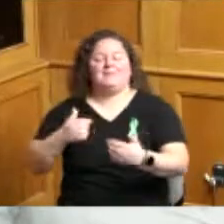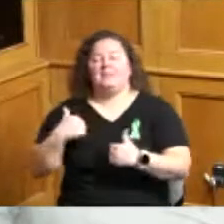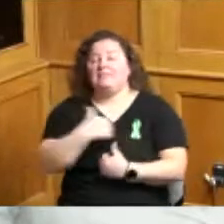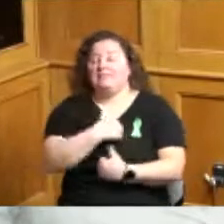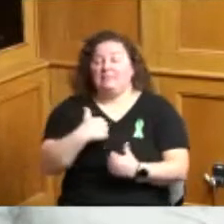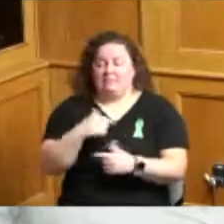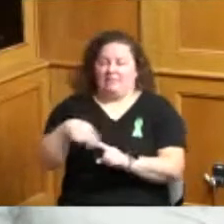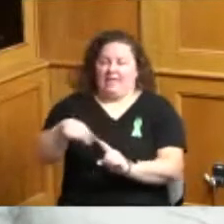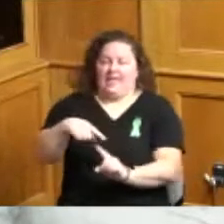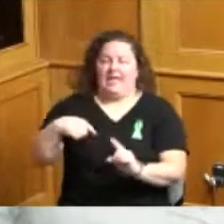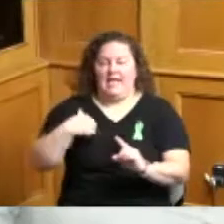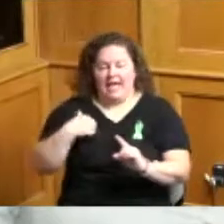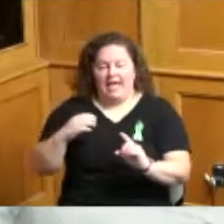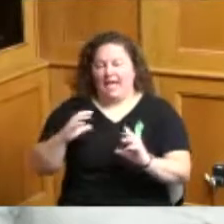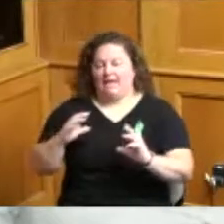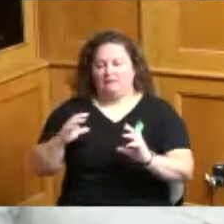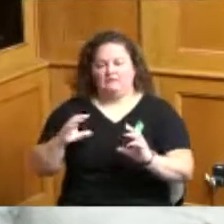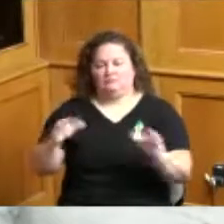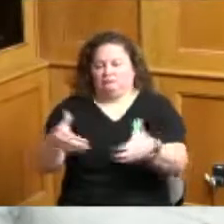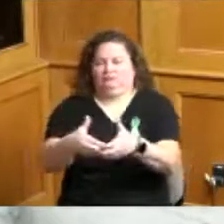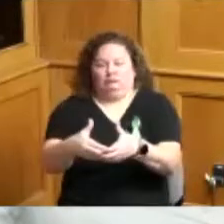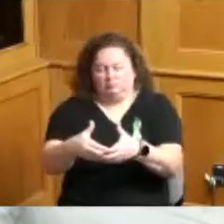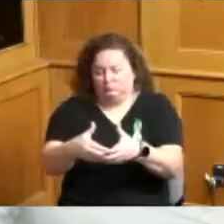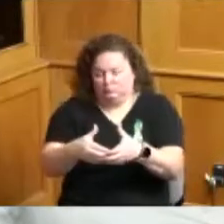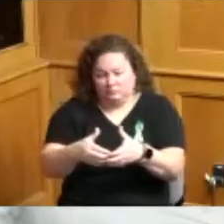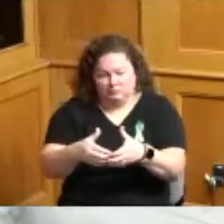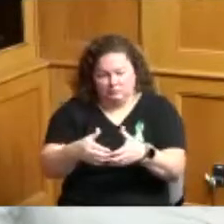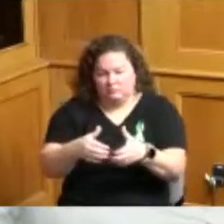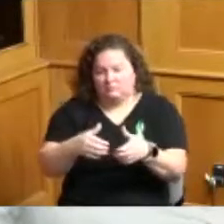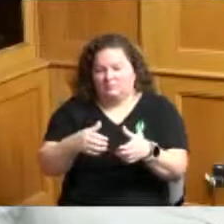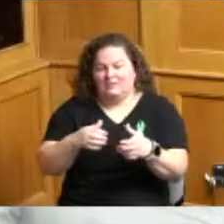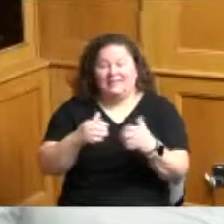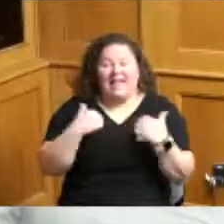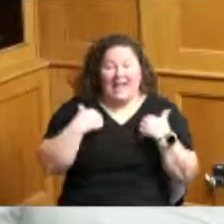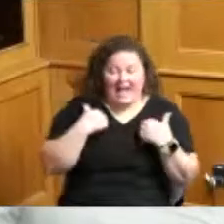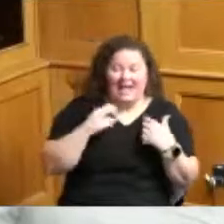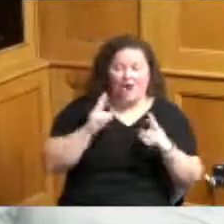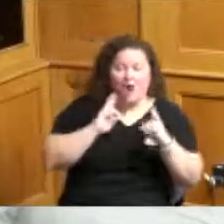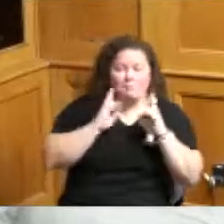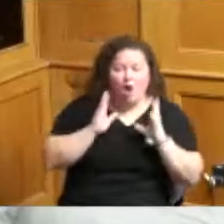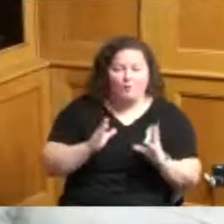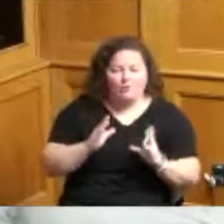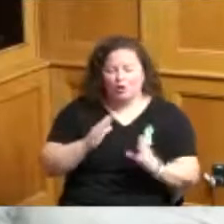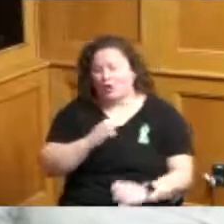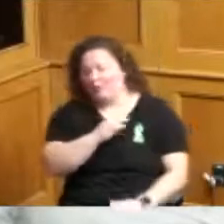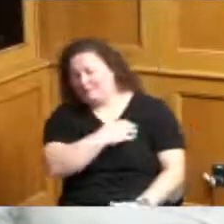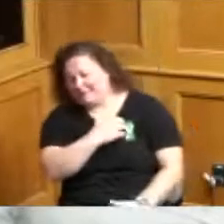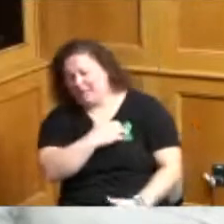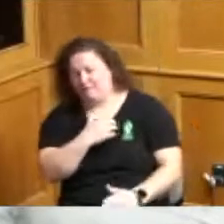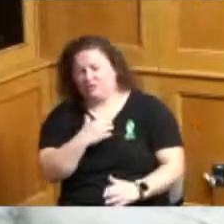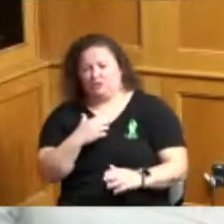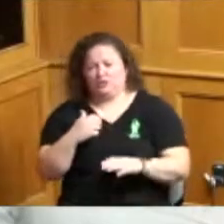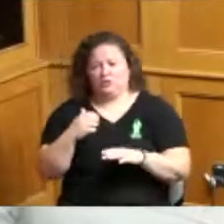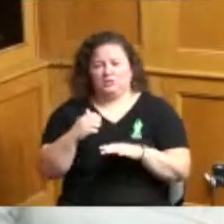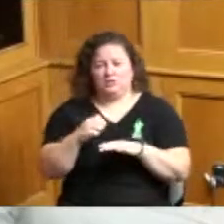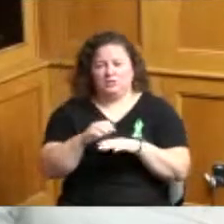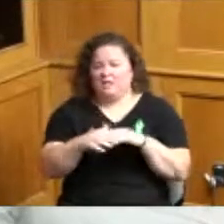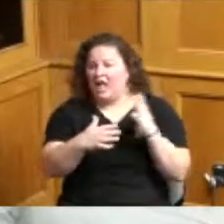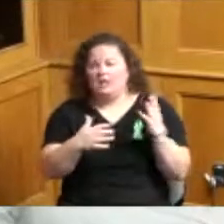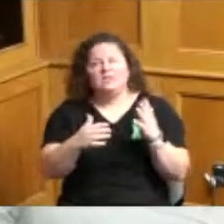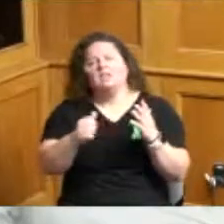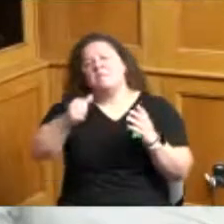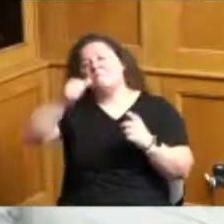and they had a barber and a police officer and it was just all black men and black men don't